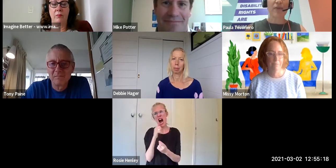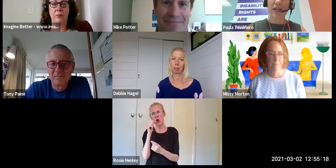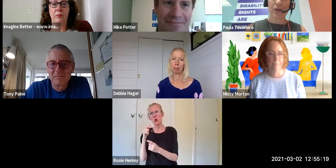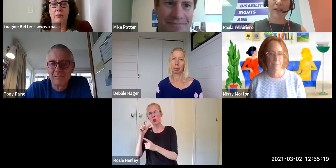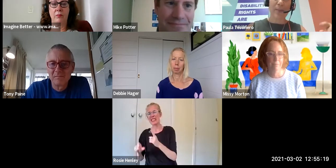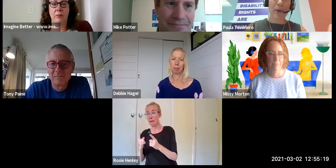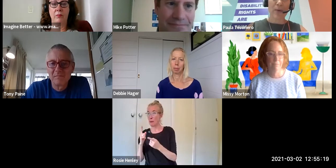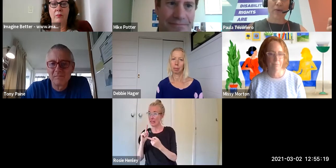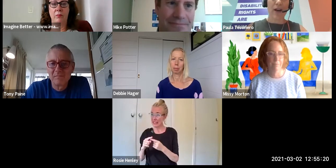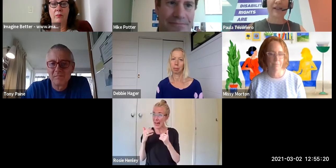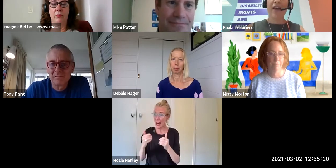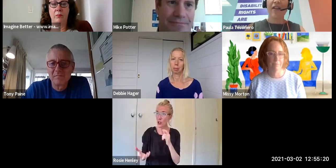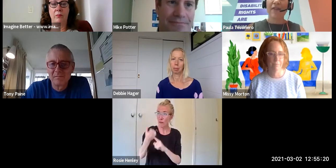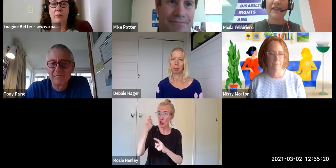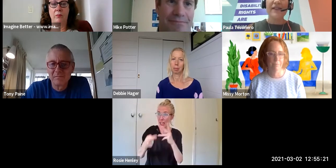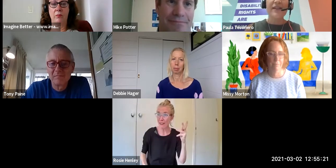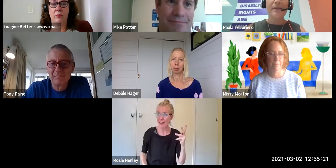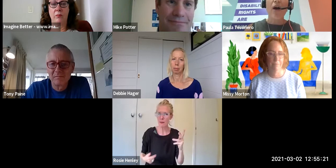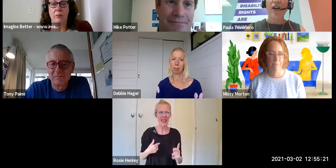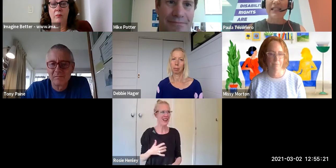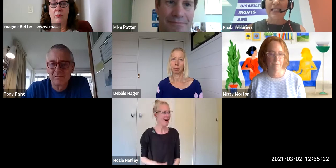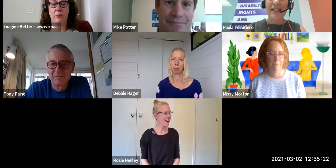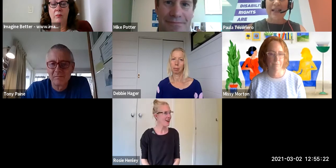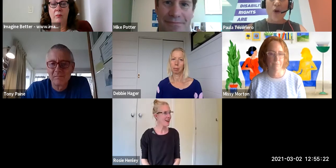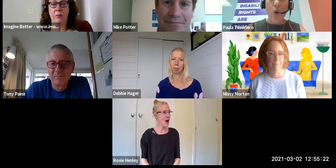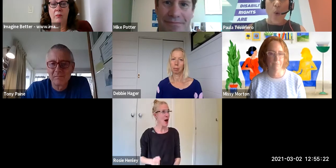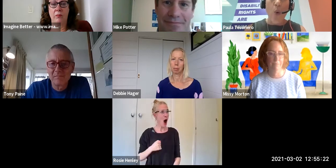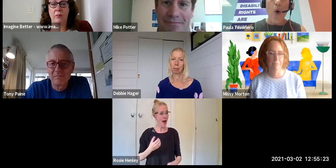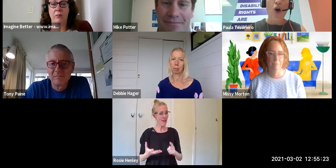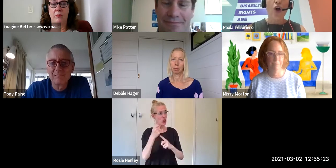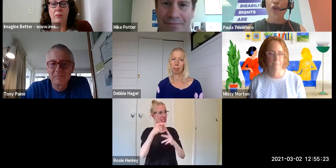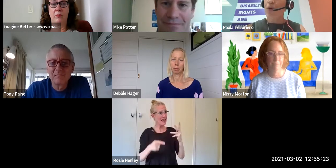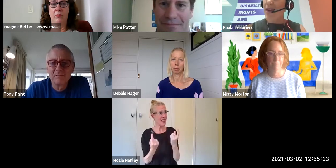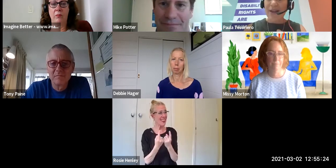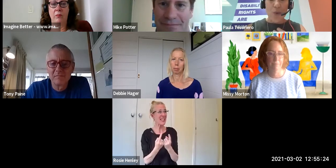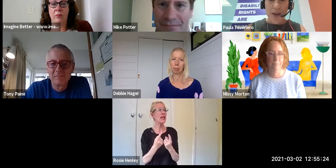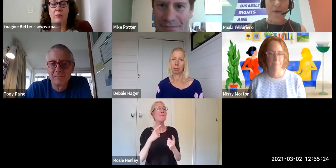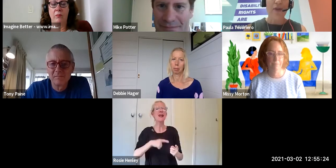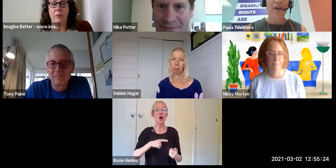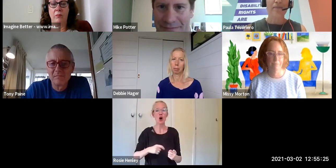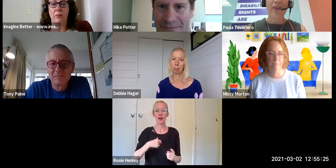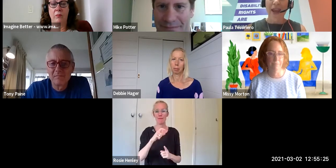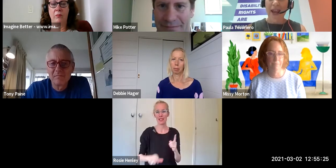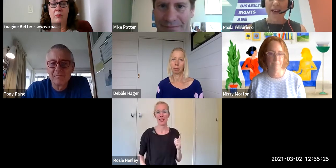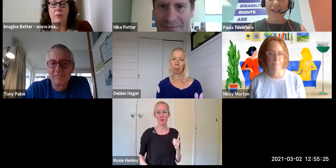for many non-disabled people to realise this is my identity, it is core to everything.